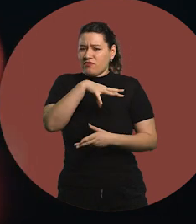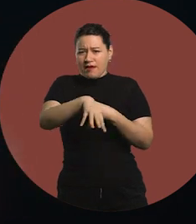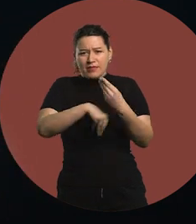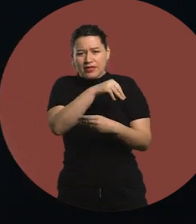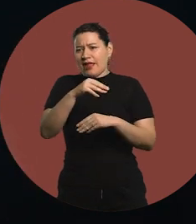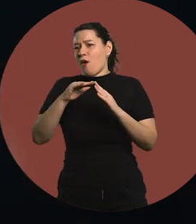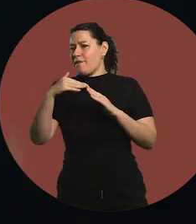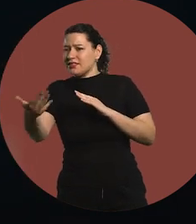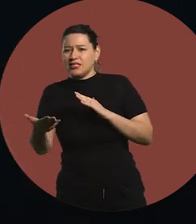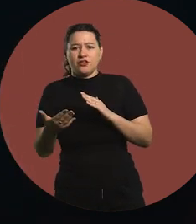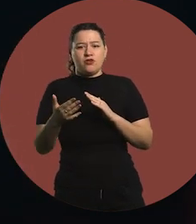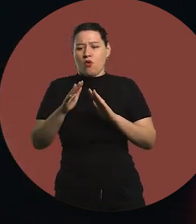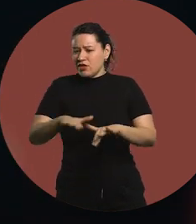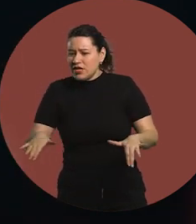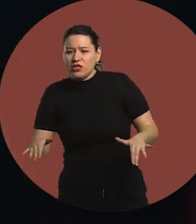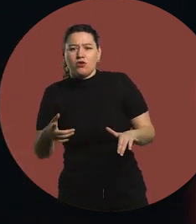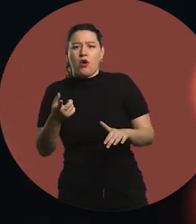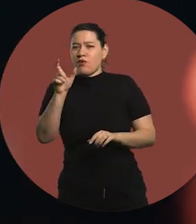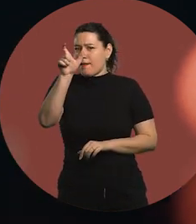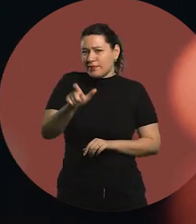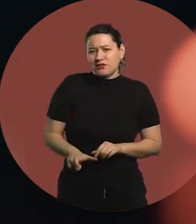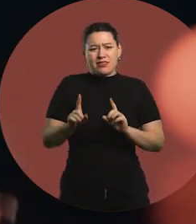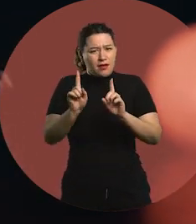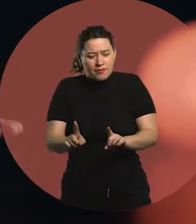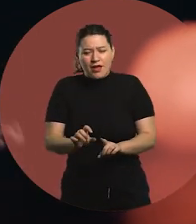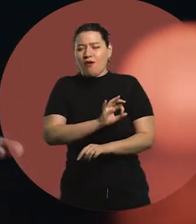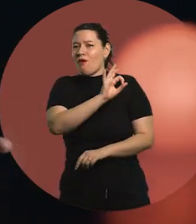with a child, with a person in the workplace.